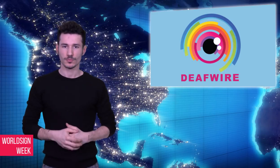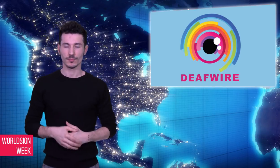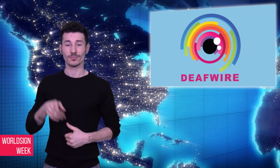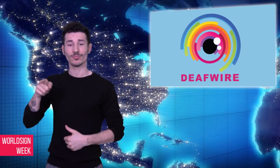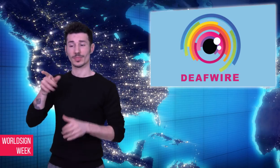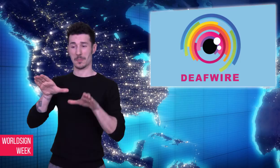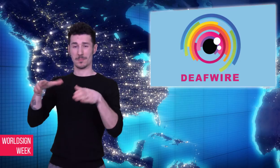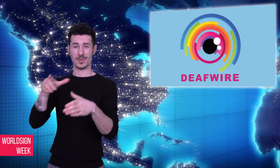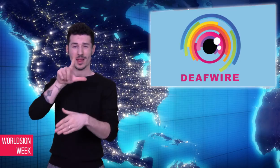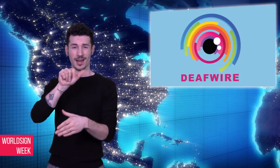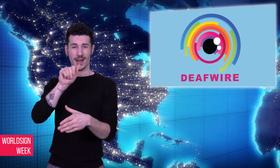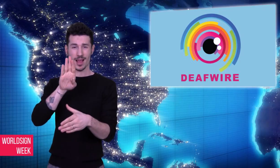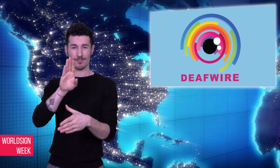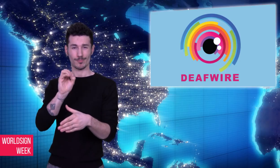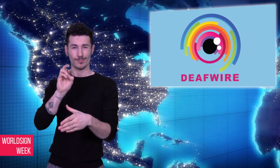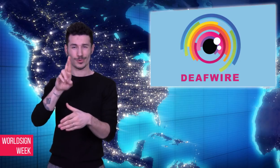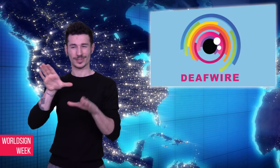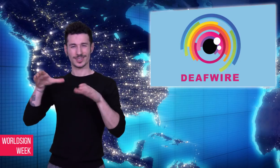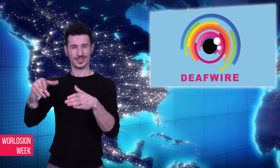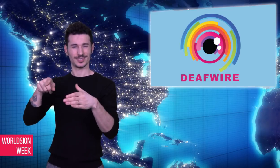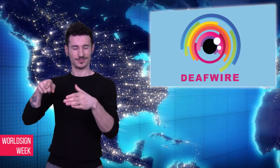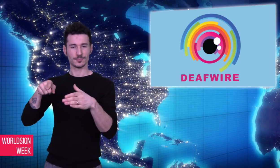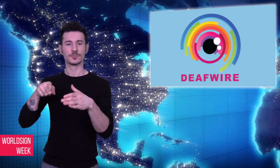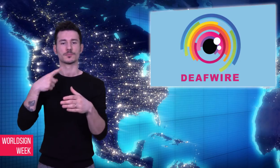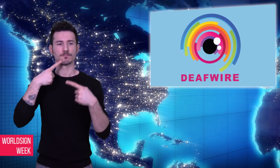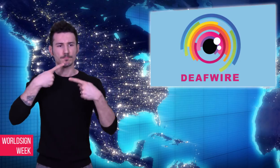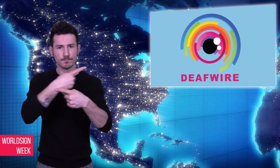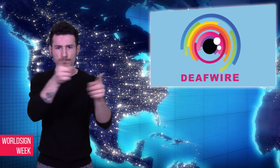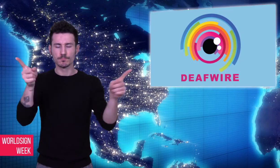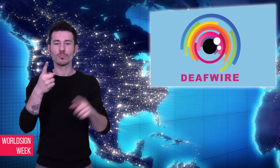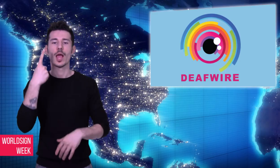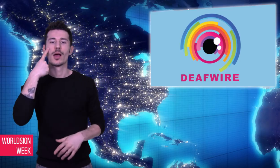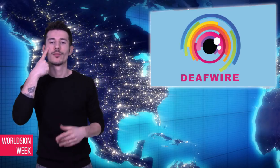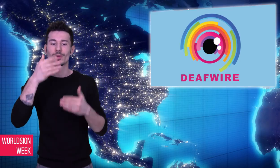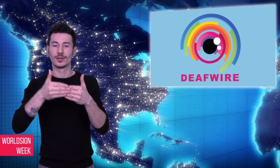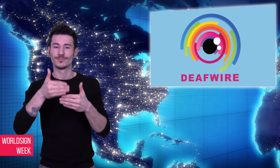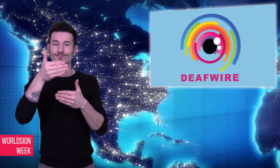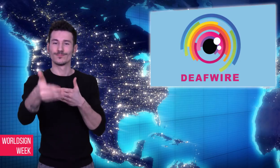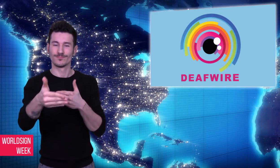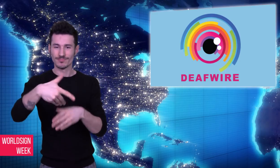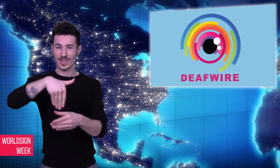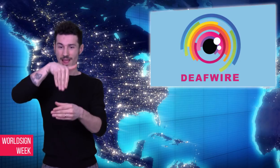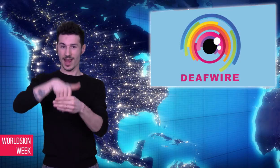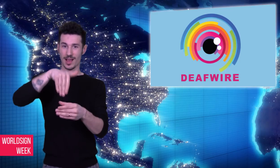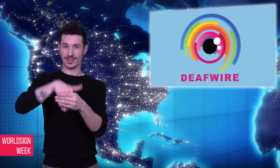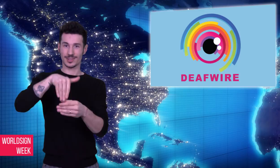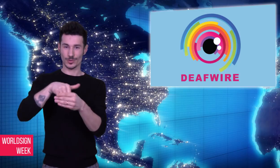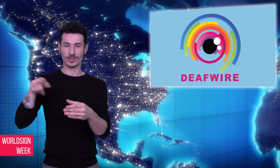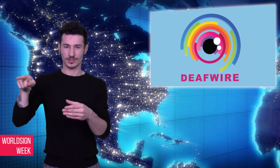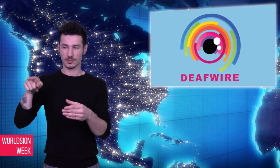Party promised that if it is elected, their next step would be to designate